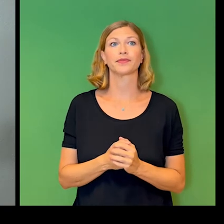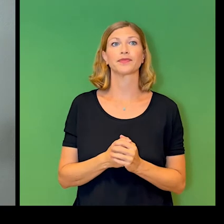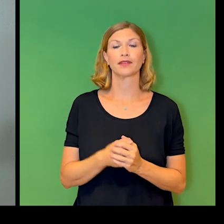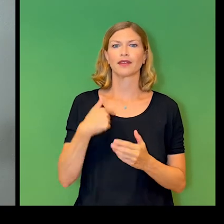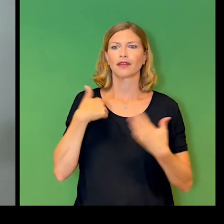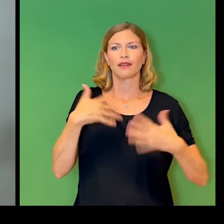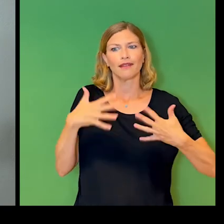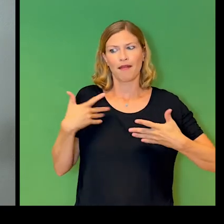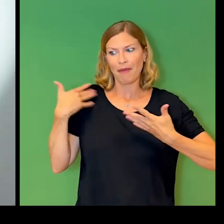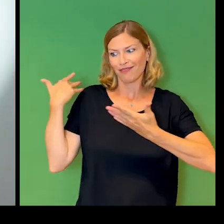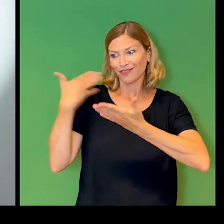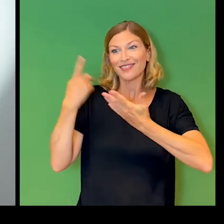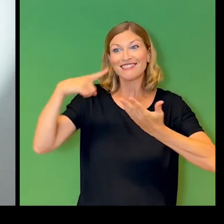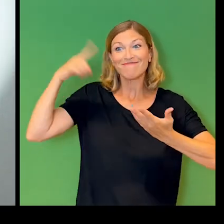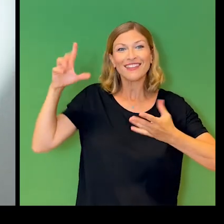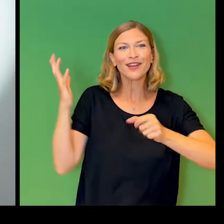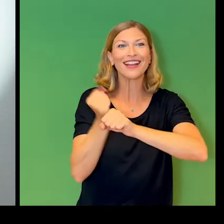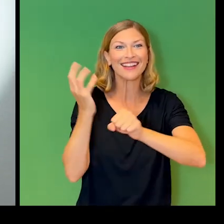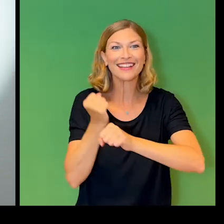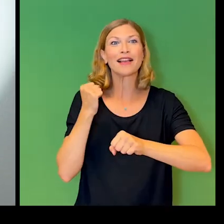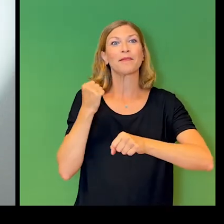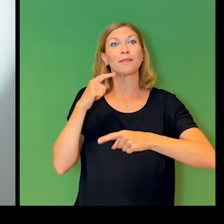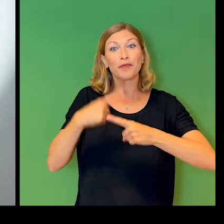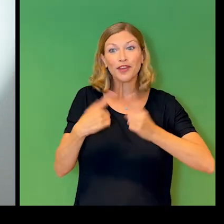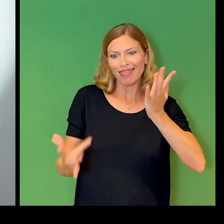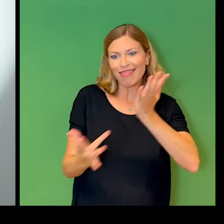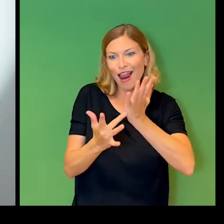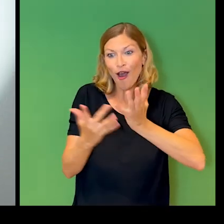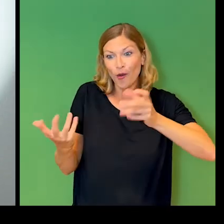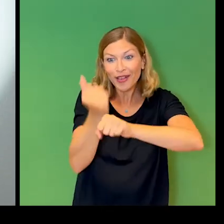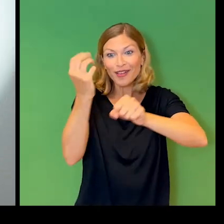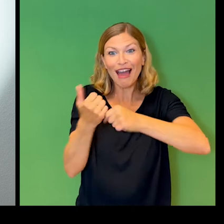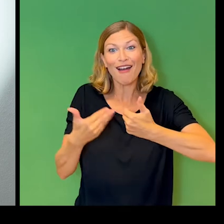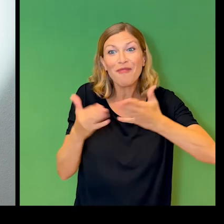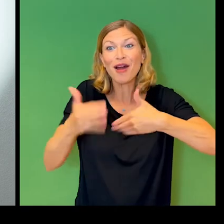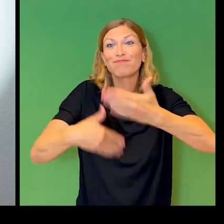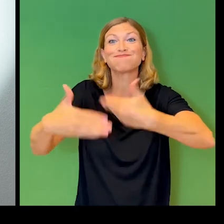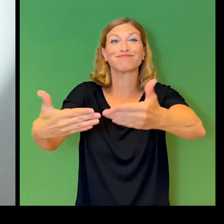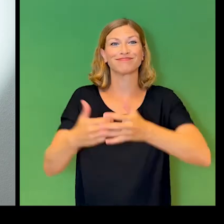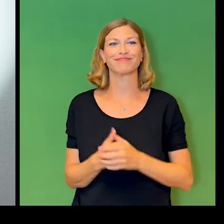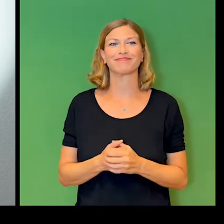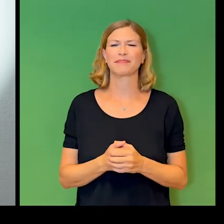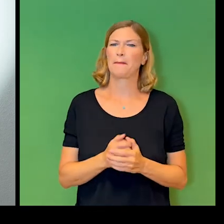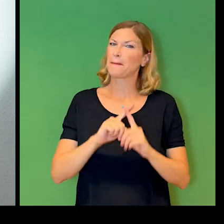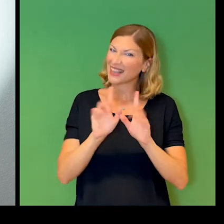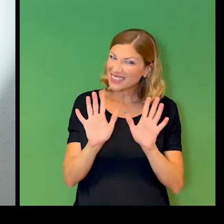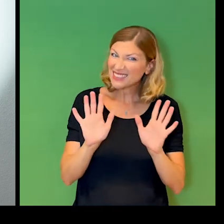as we see inclusion being built into emerging technologies. But we have to ask the question What happens